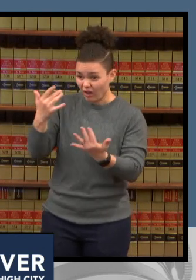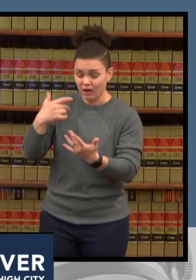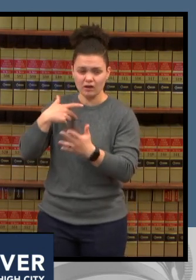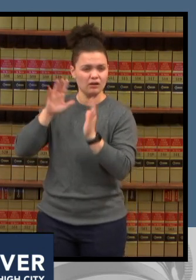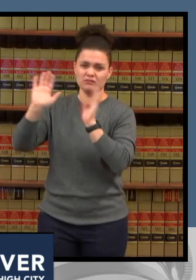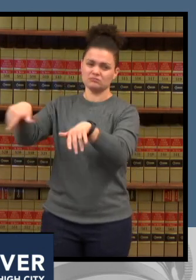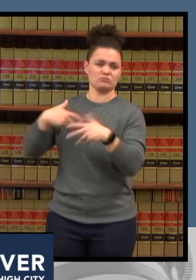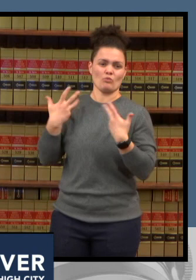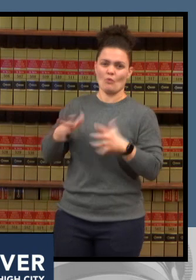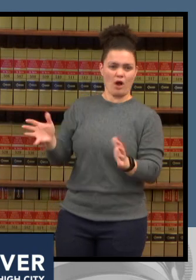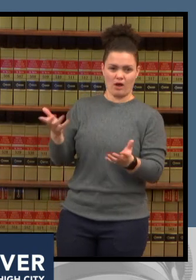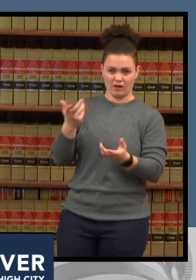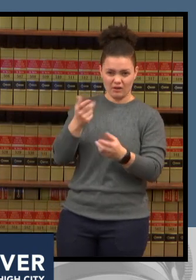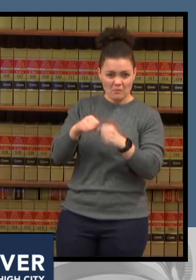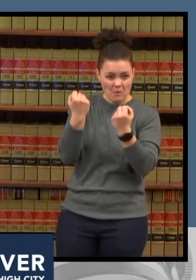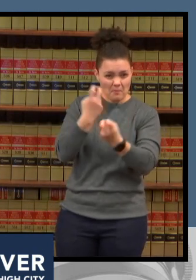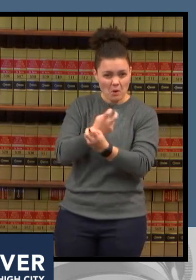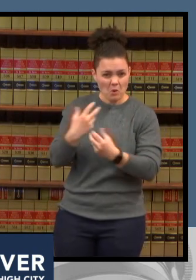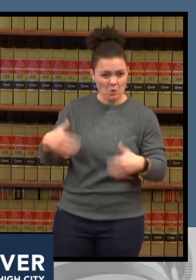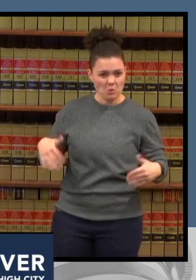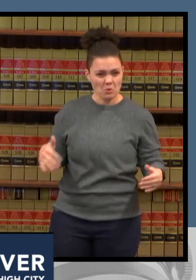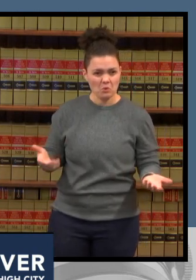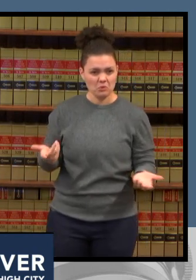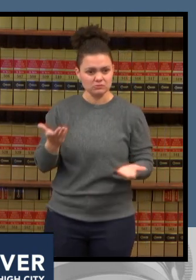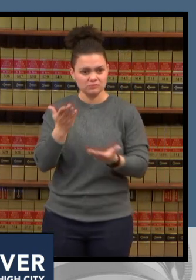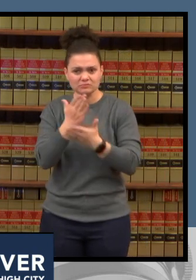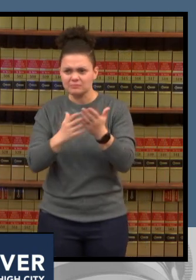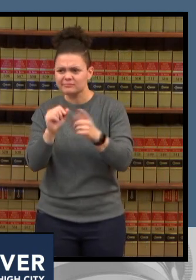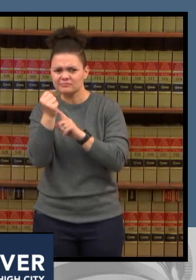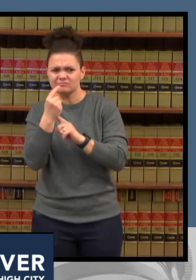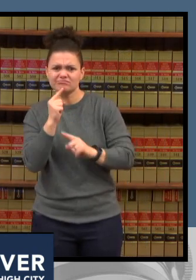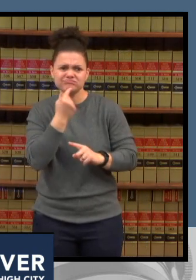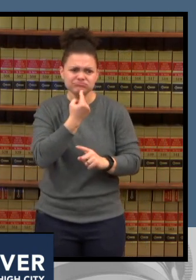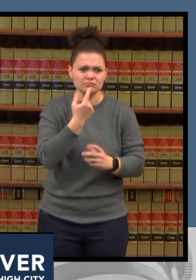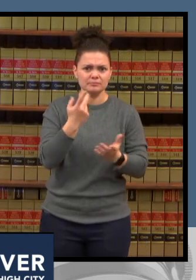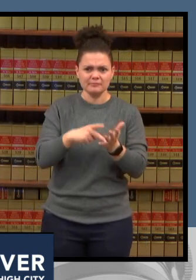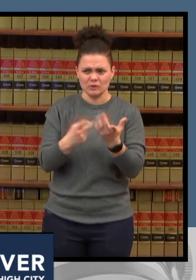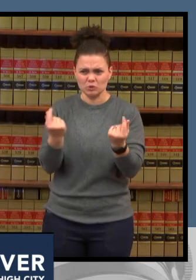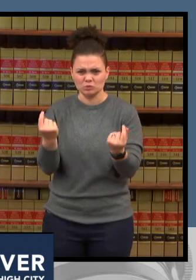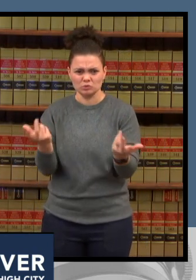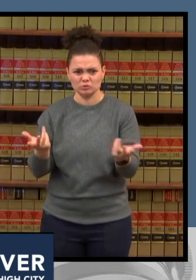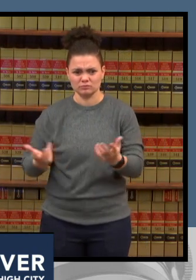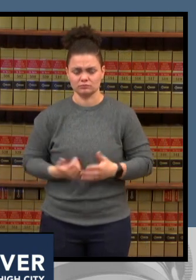kathy howe you want to add anything additional to this point i'll just make one point the